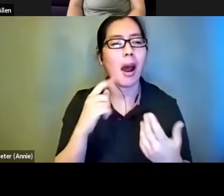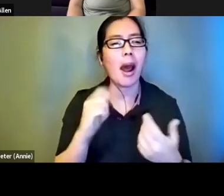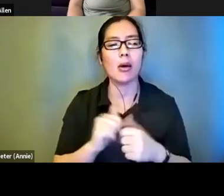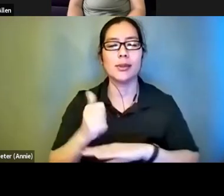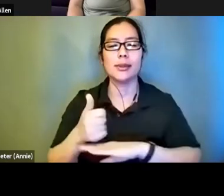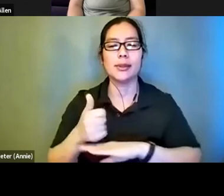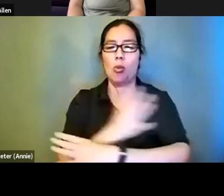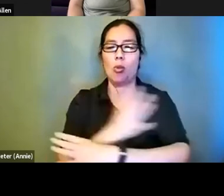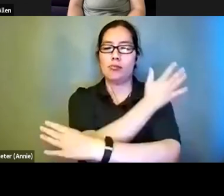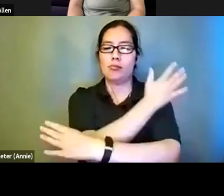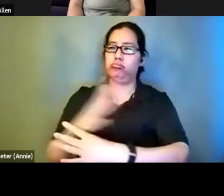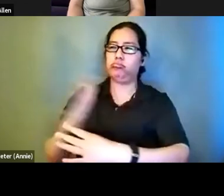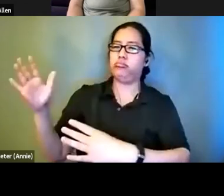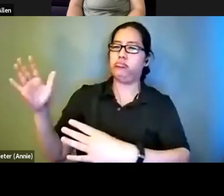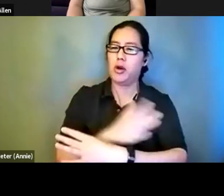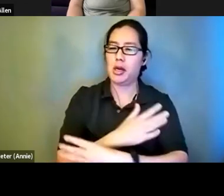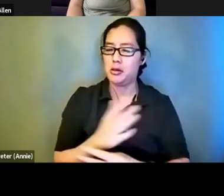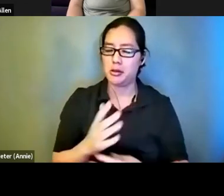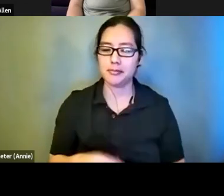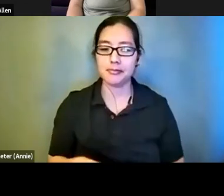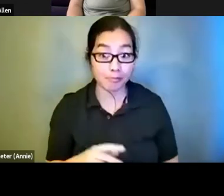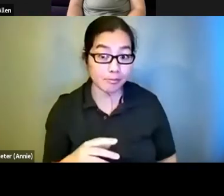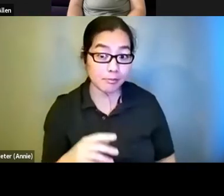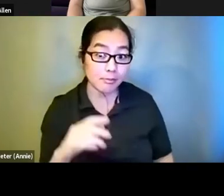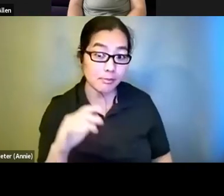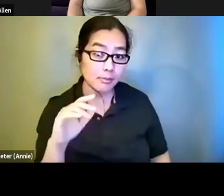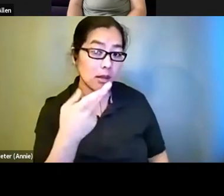specifically? I think I hear Rick.